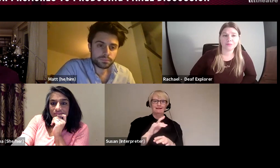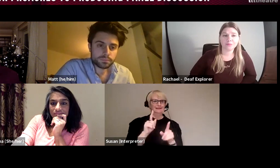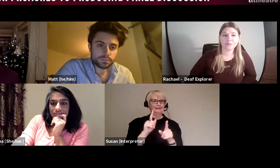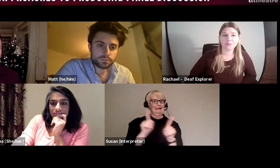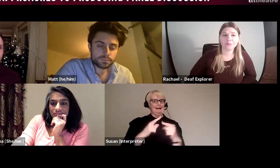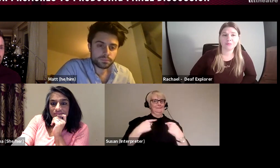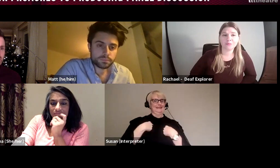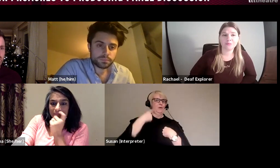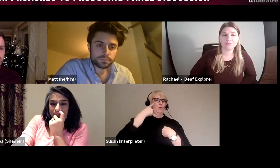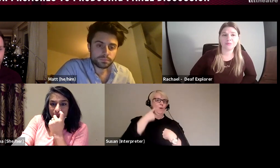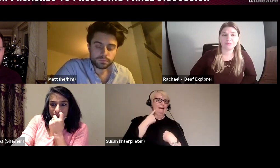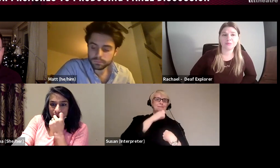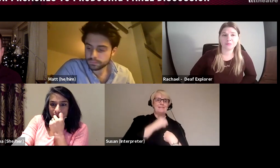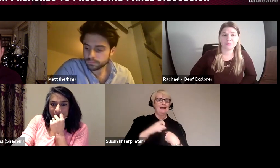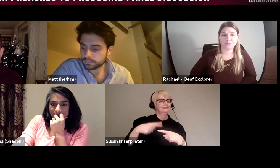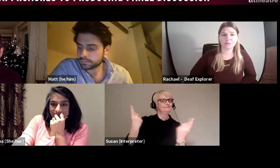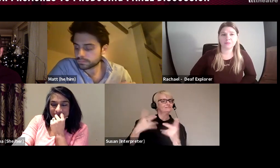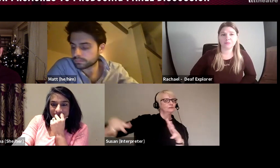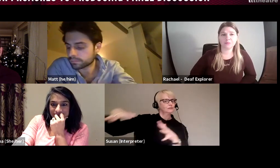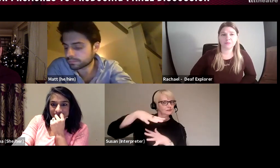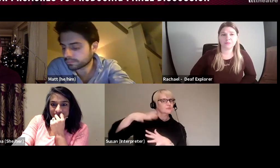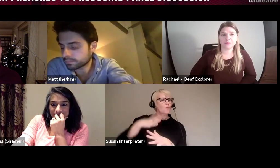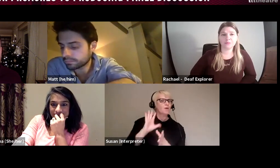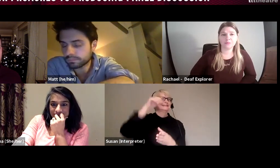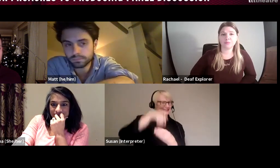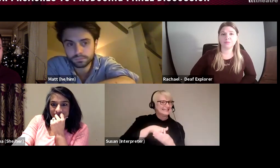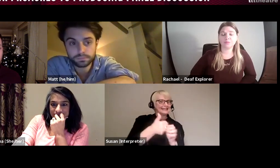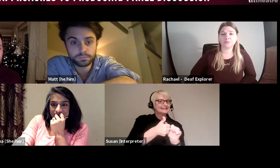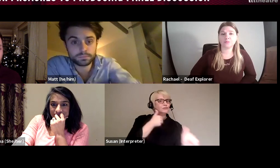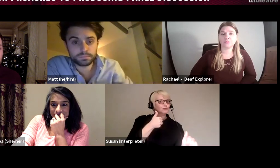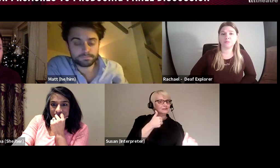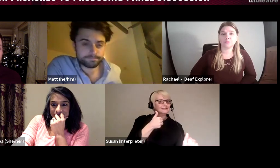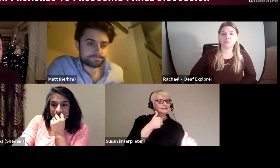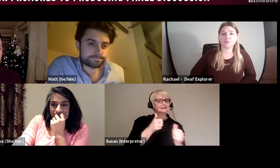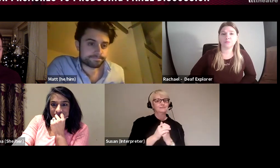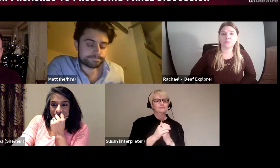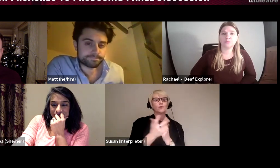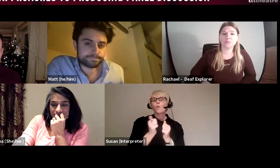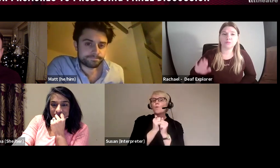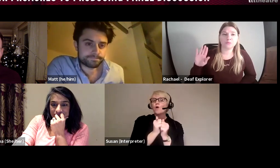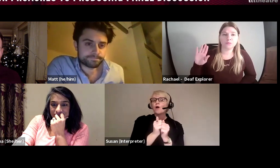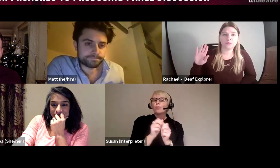people into the industry. So that is something else really worth looking at, bridge the gap.